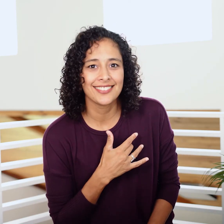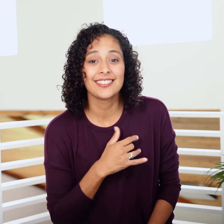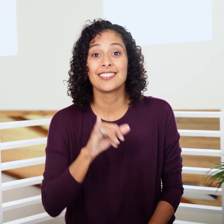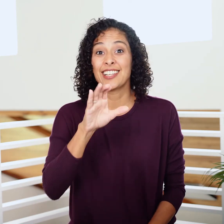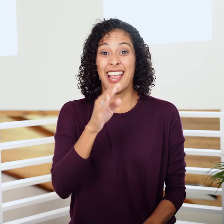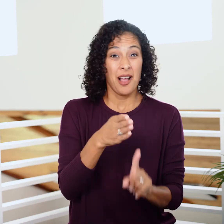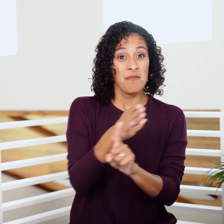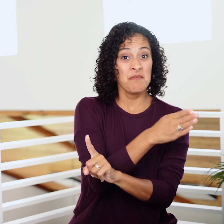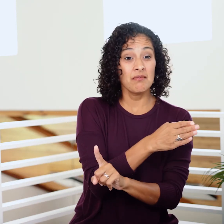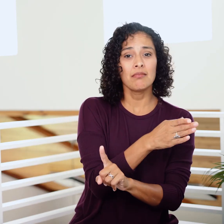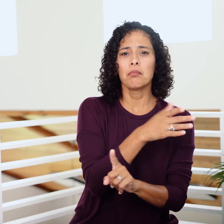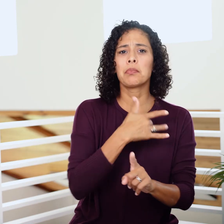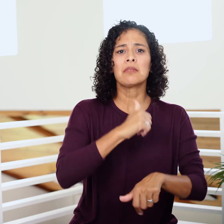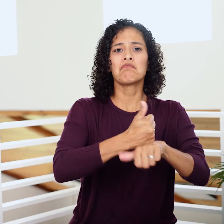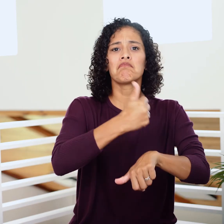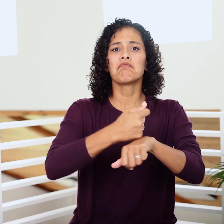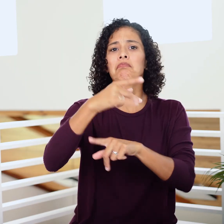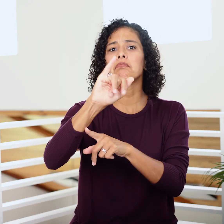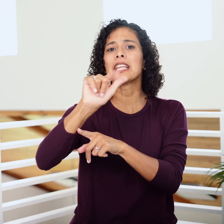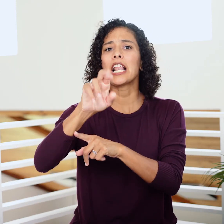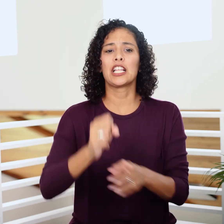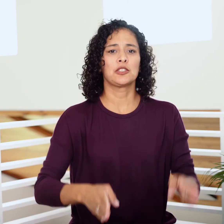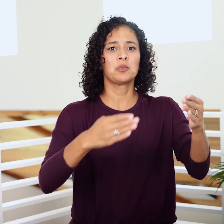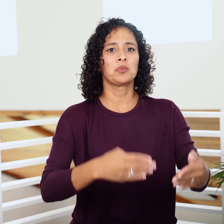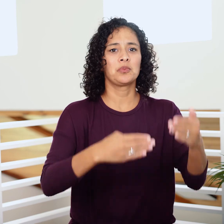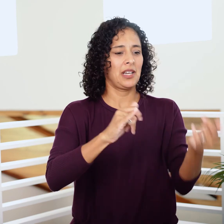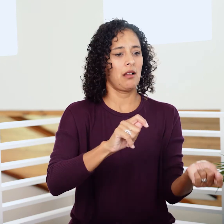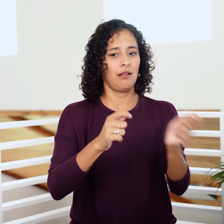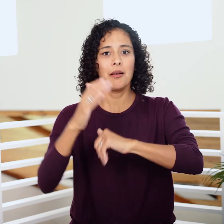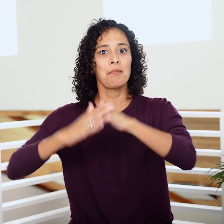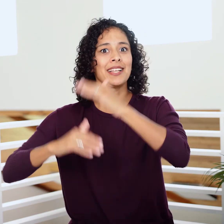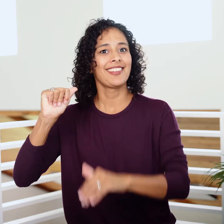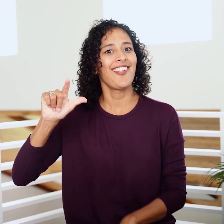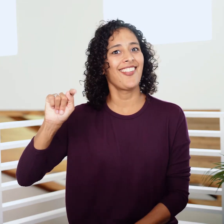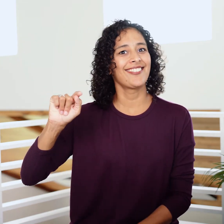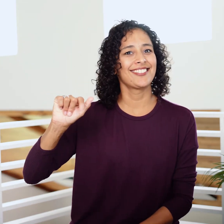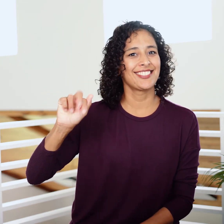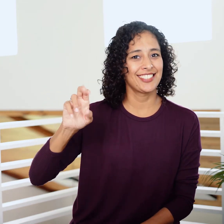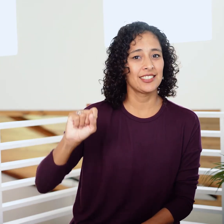And Jacob goes from being the man who erects pillars to the man who builds altars!